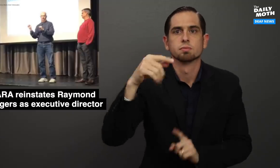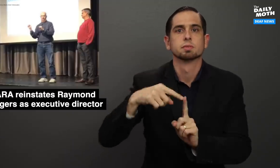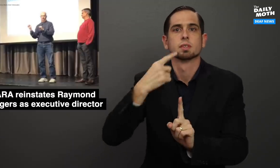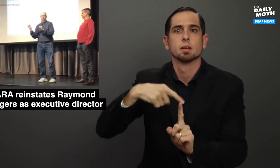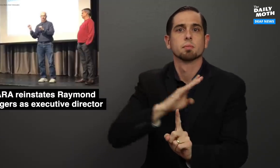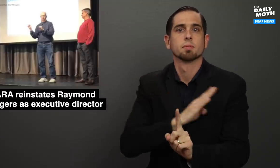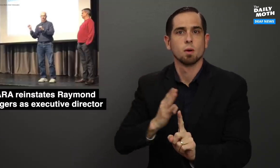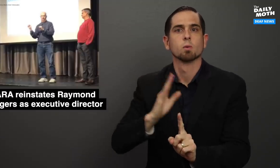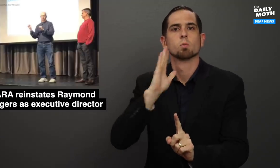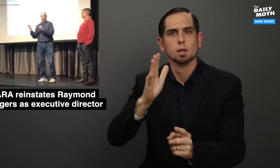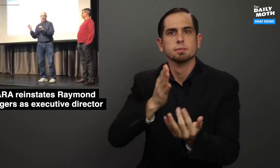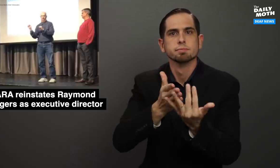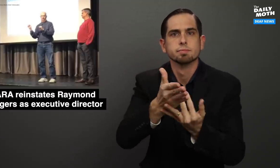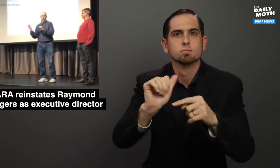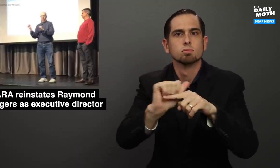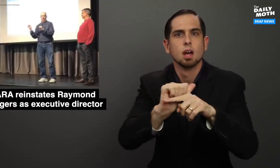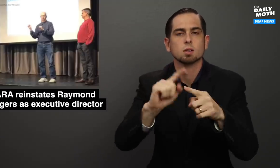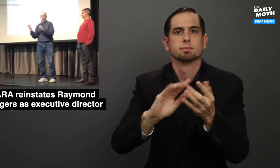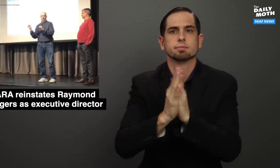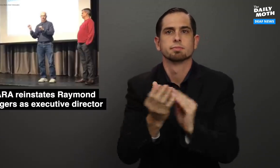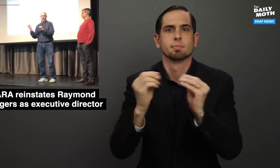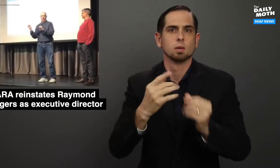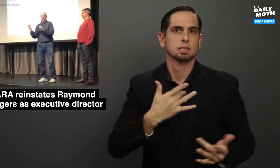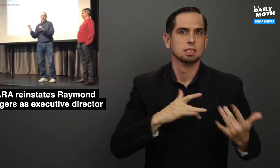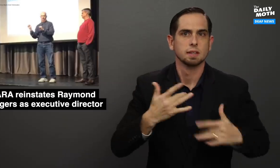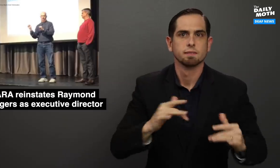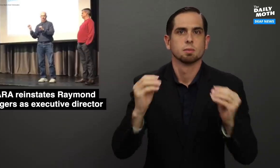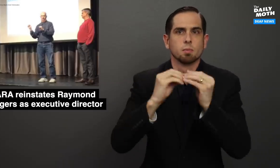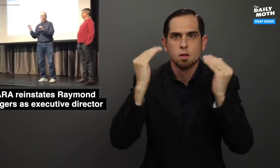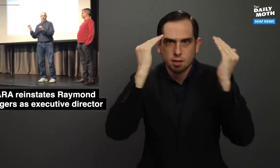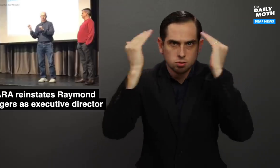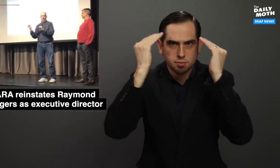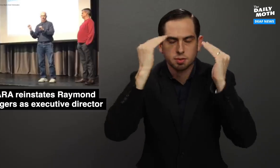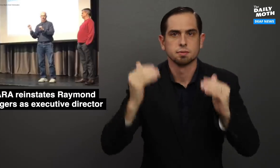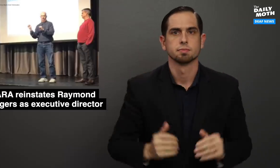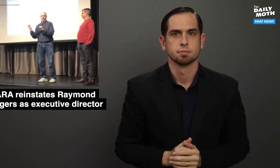He said the board would undergo training to become more sensitive and knowledgable.